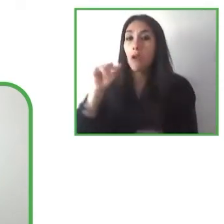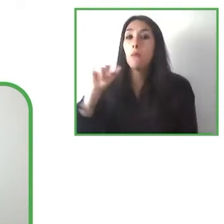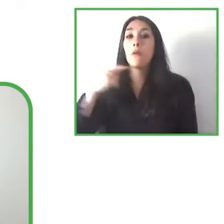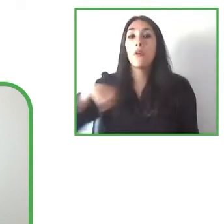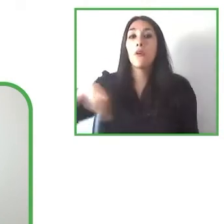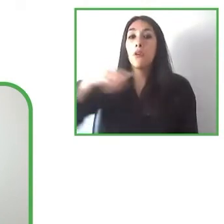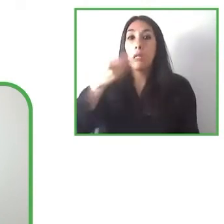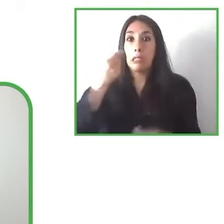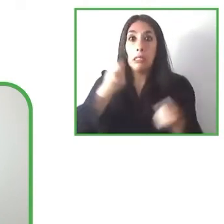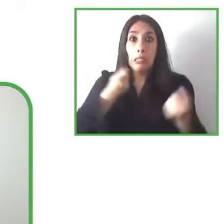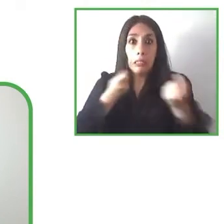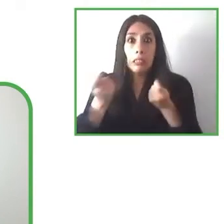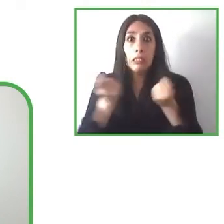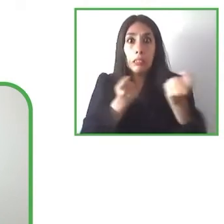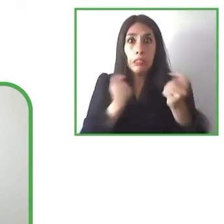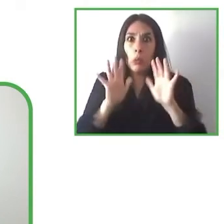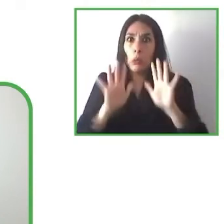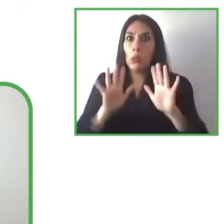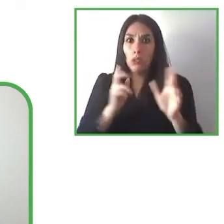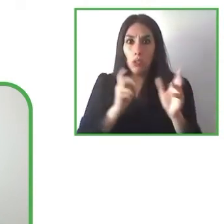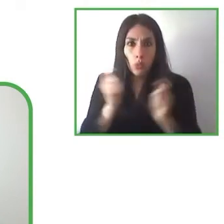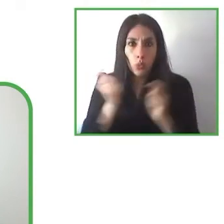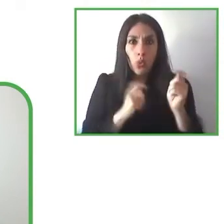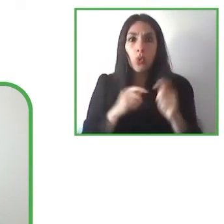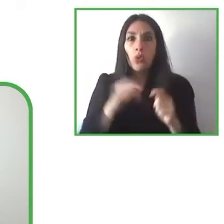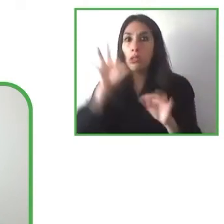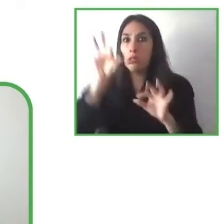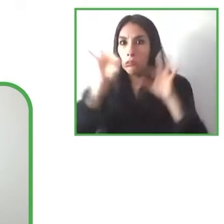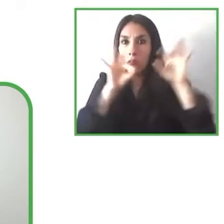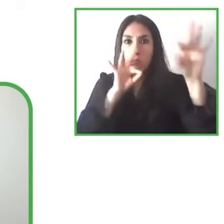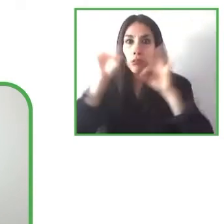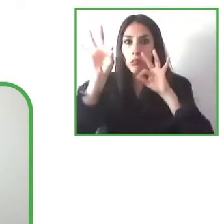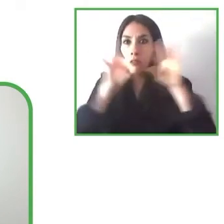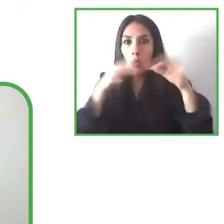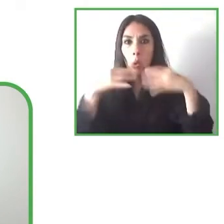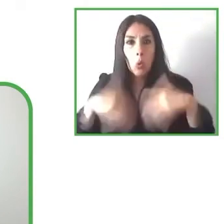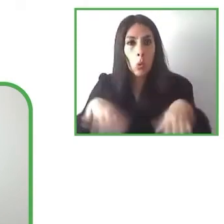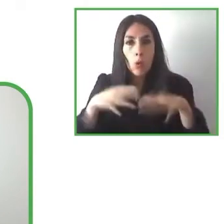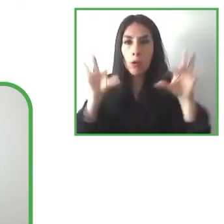countries as well to see how we can like integrate it as there which is a bit more challenging I have